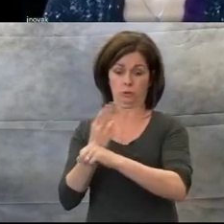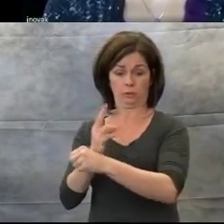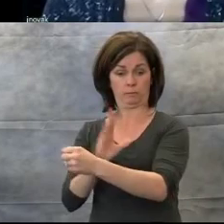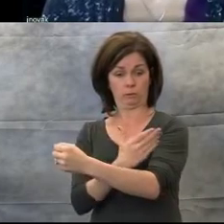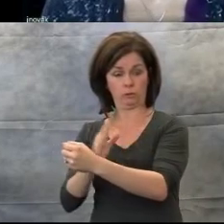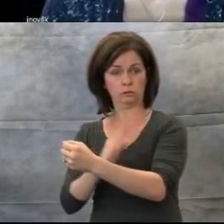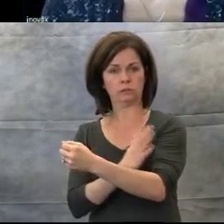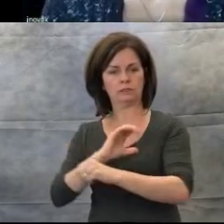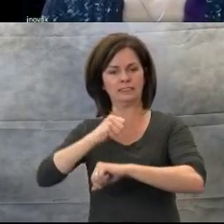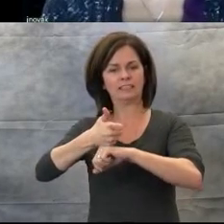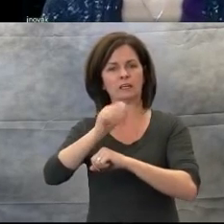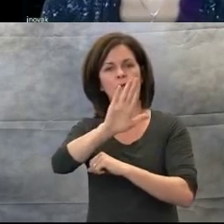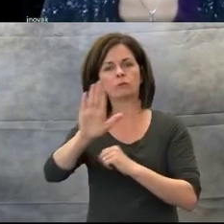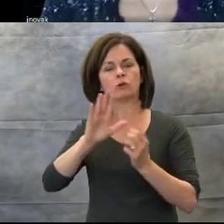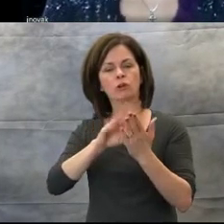for the Special Learner.